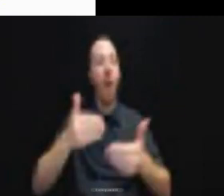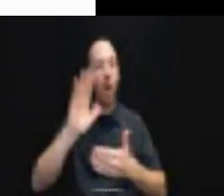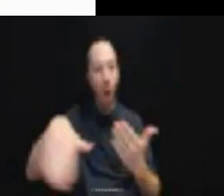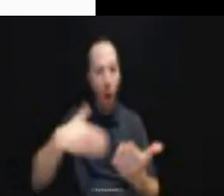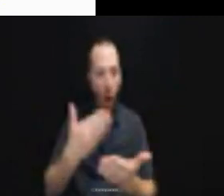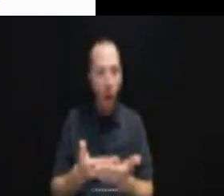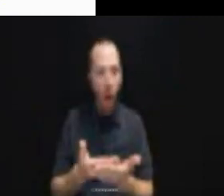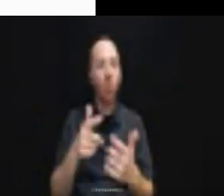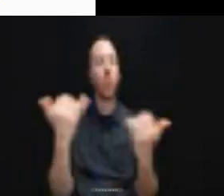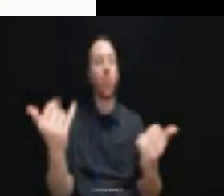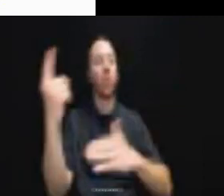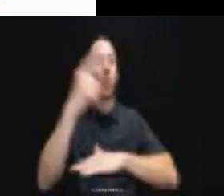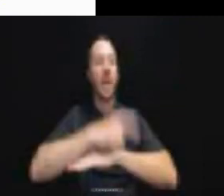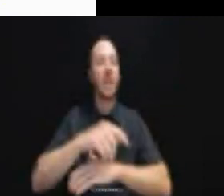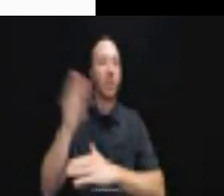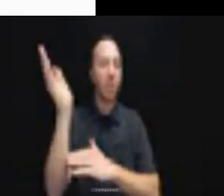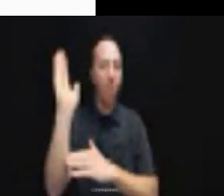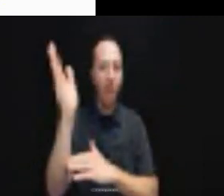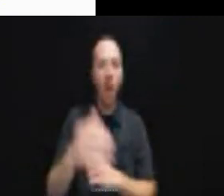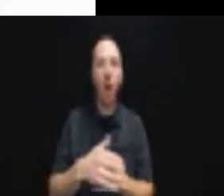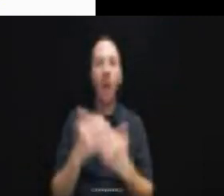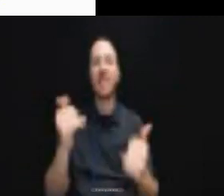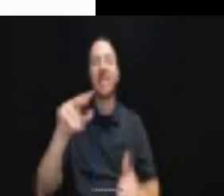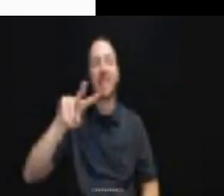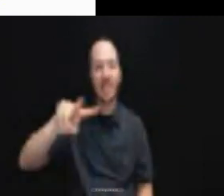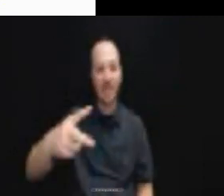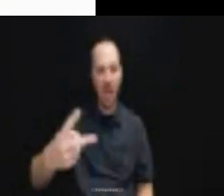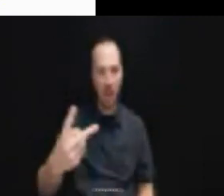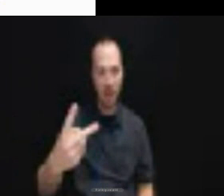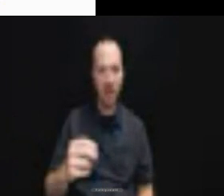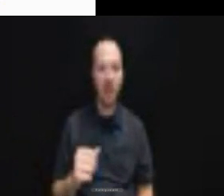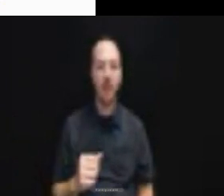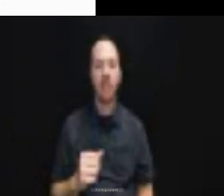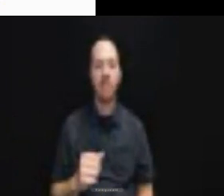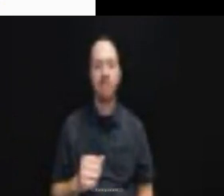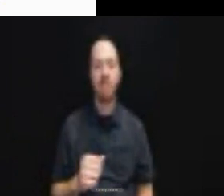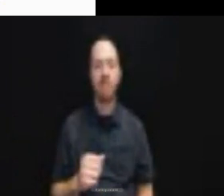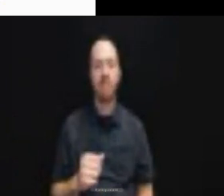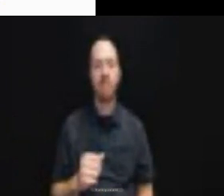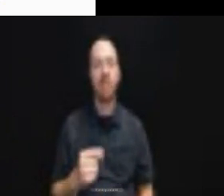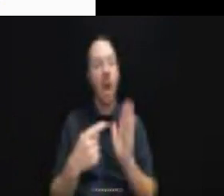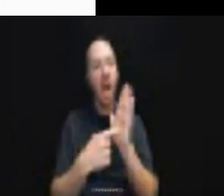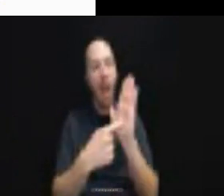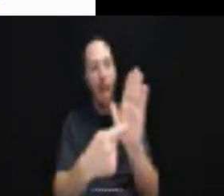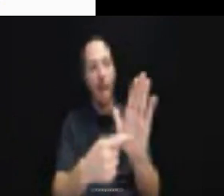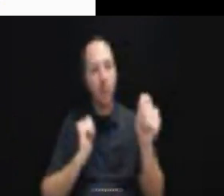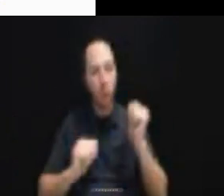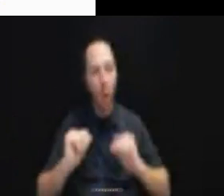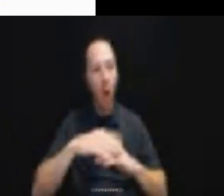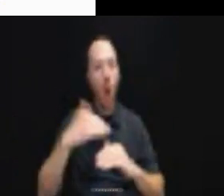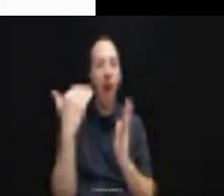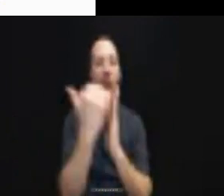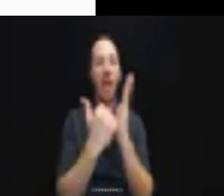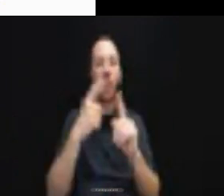This is the second episode in our lessons from case law series where we are taking a